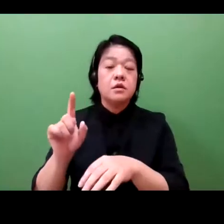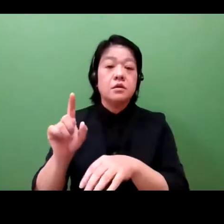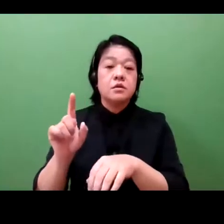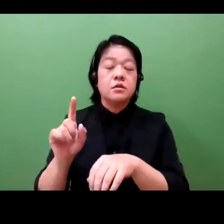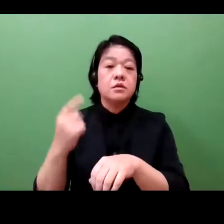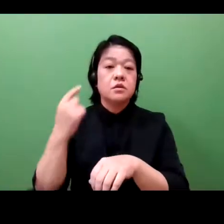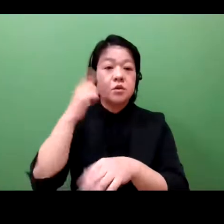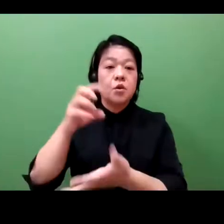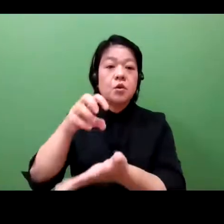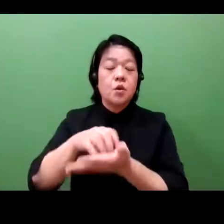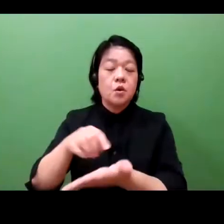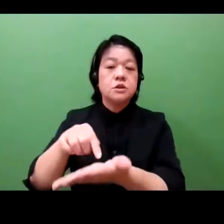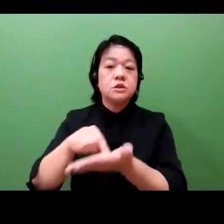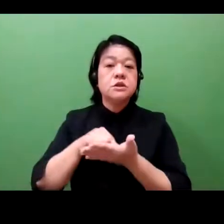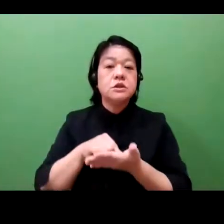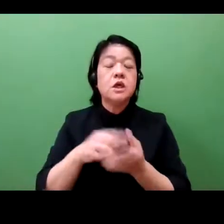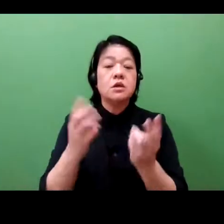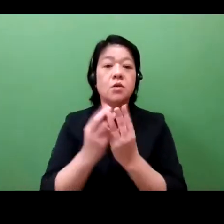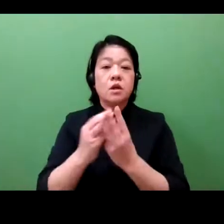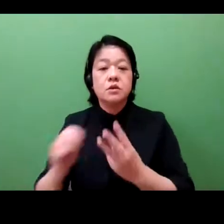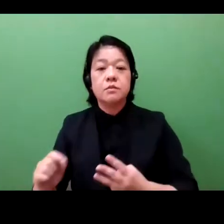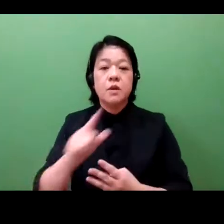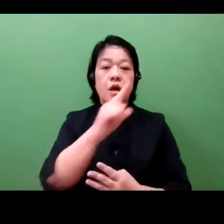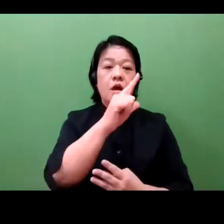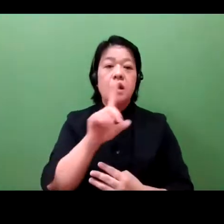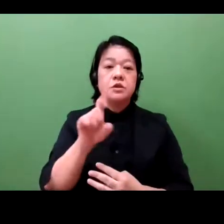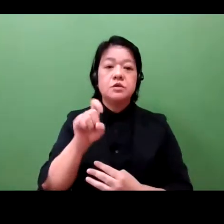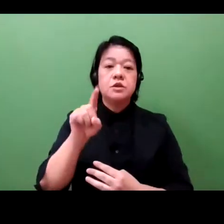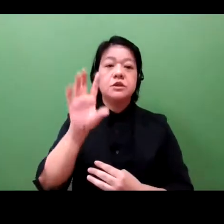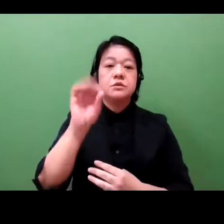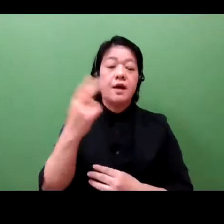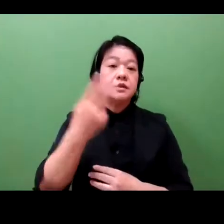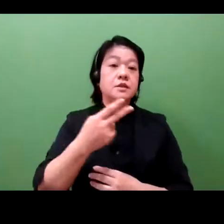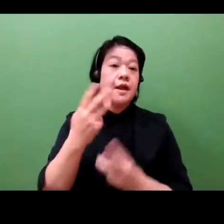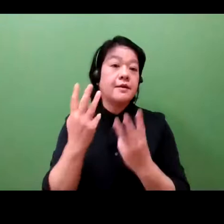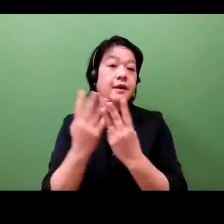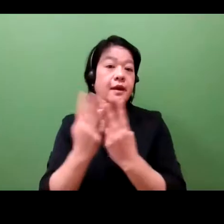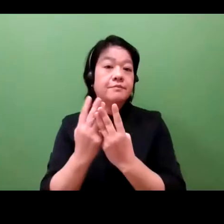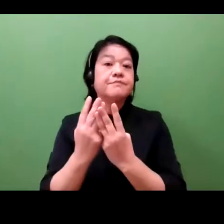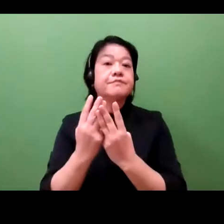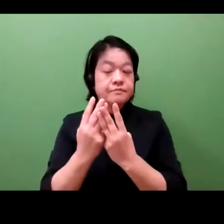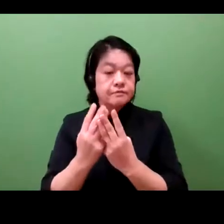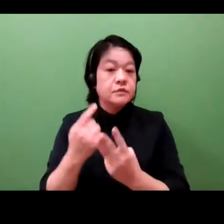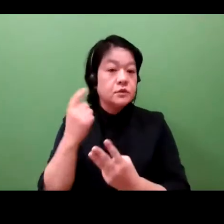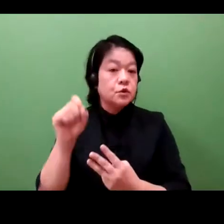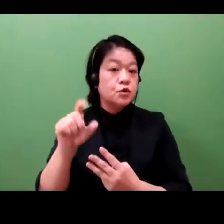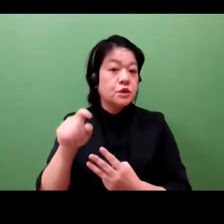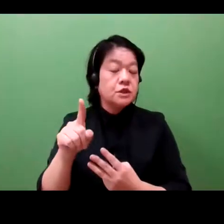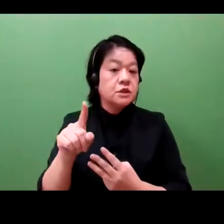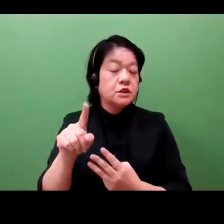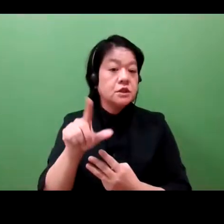during the first 11 months of the fiscal year. During the pandemic, we saw small and medium